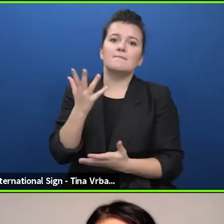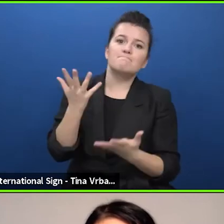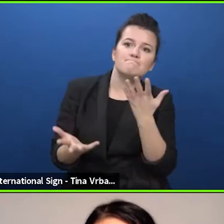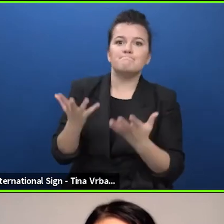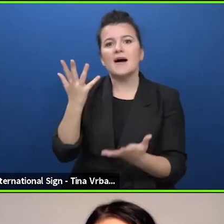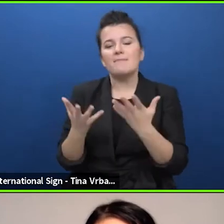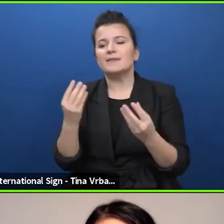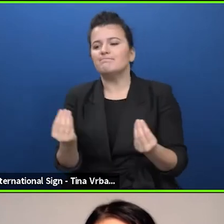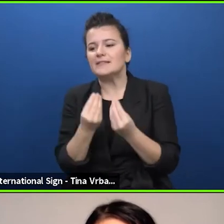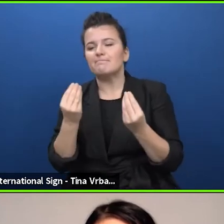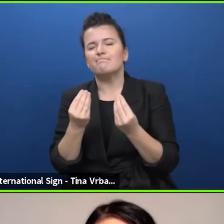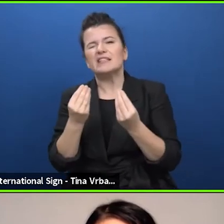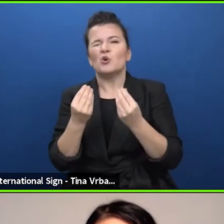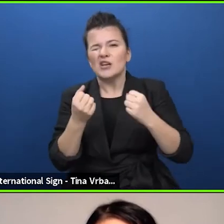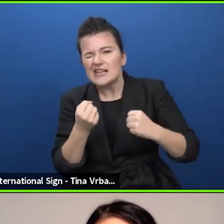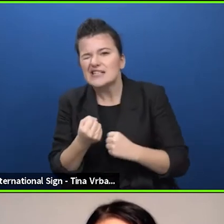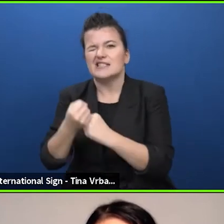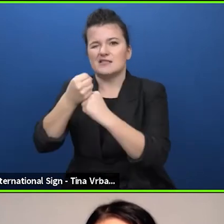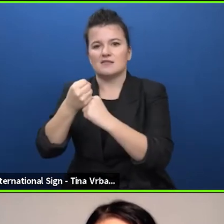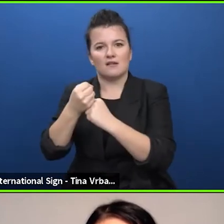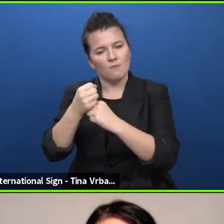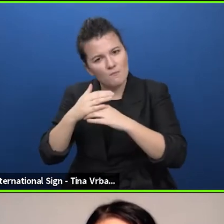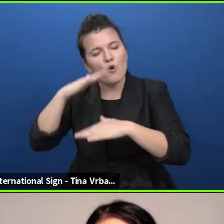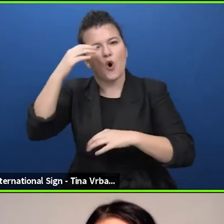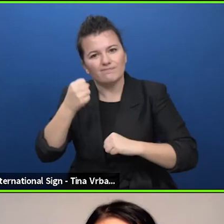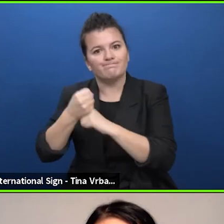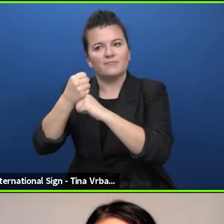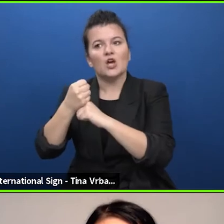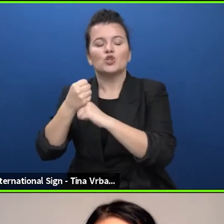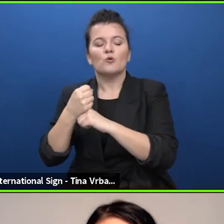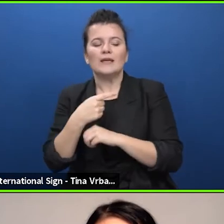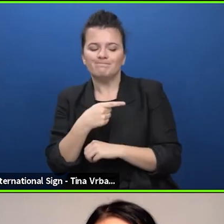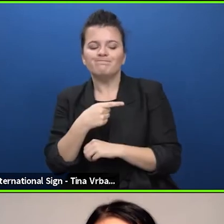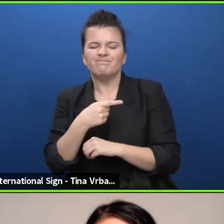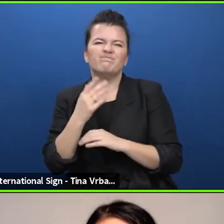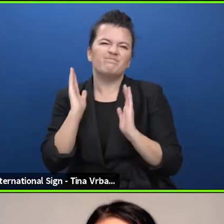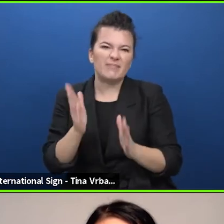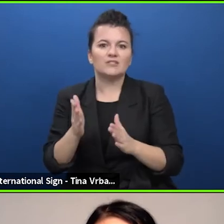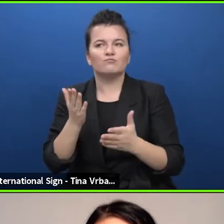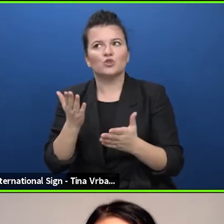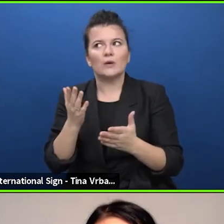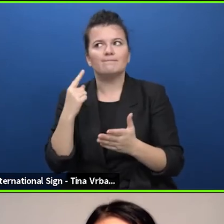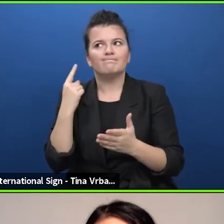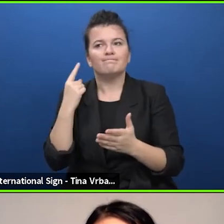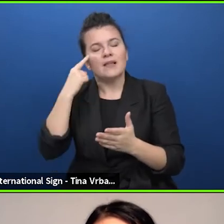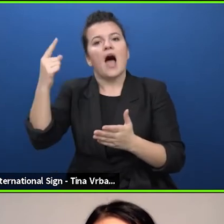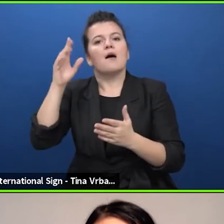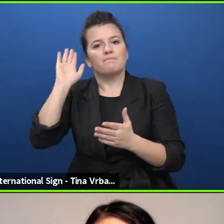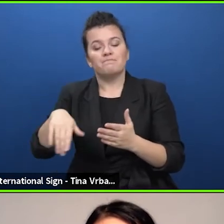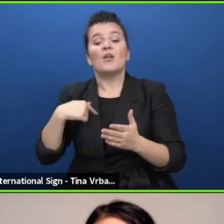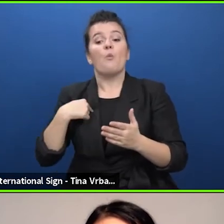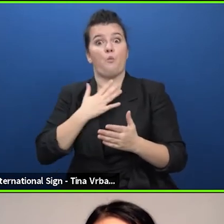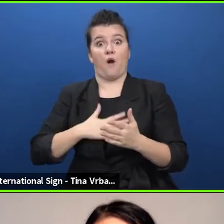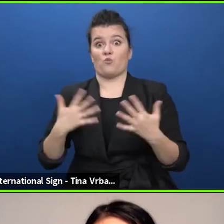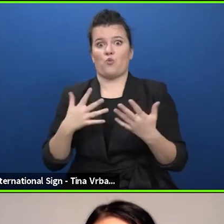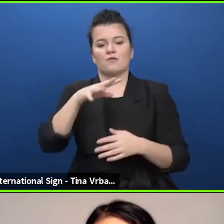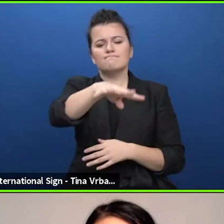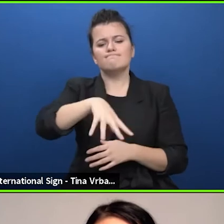we would need to tackle. Hence, what we did was to launch a mapping with the broadest questions